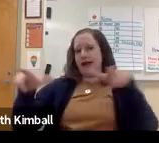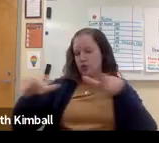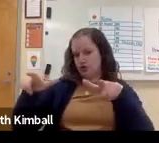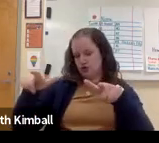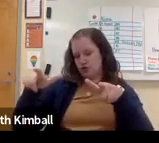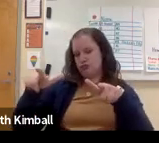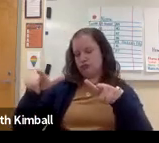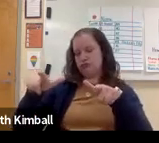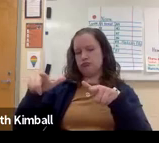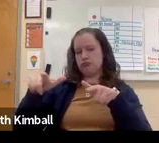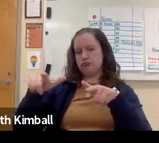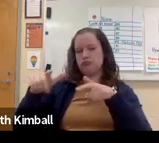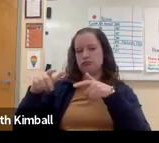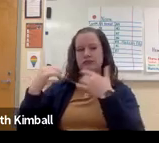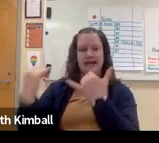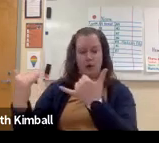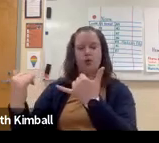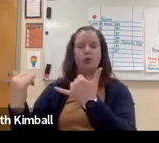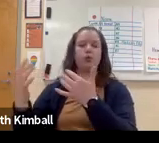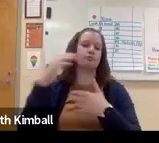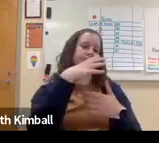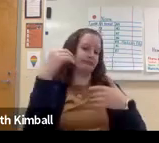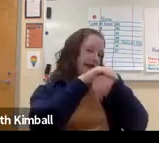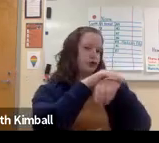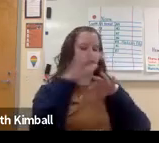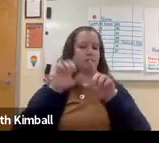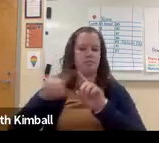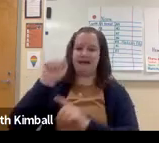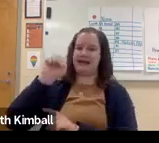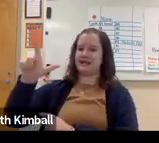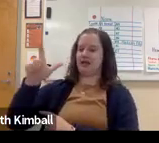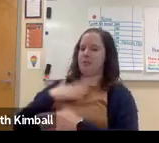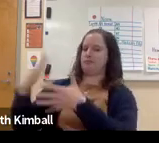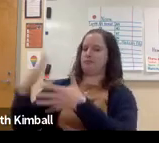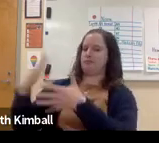My primary language, currently, is English,